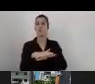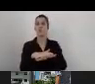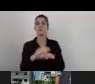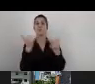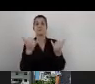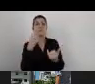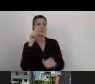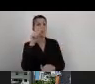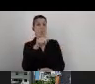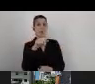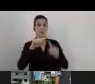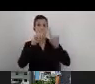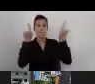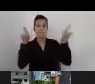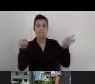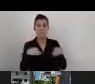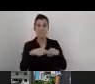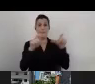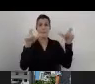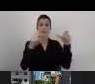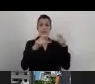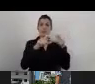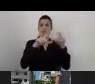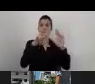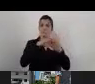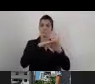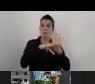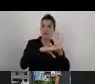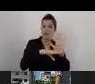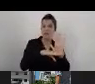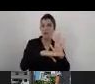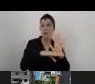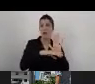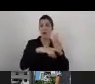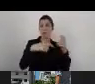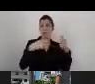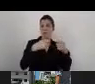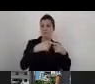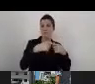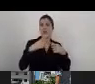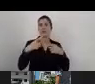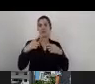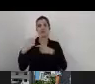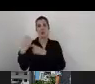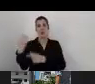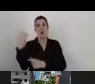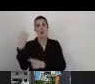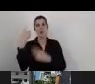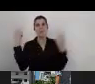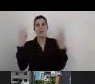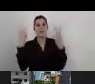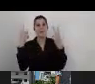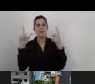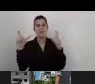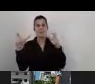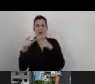the department of legislation and regulation, HR of course, it's a very important part of